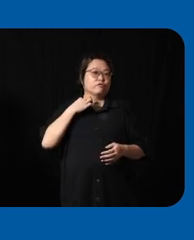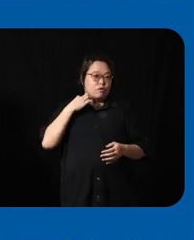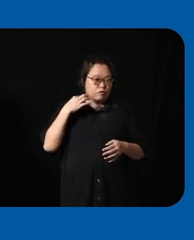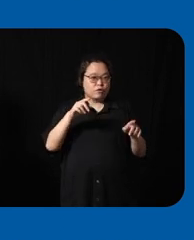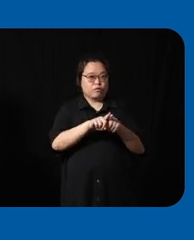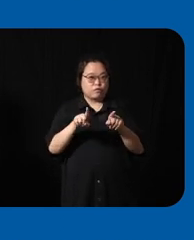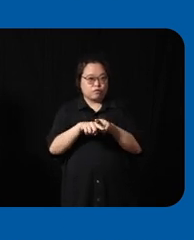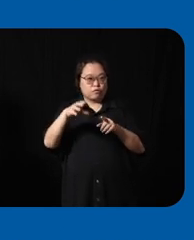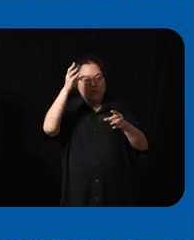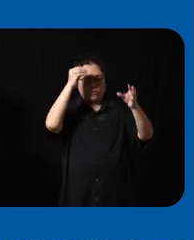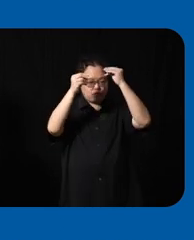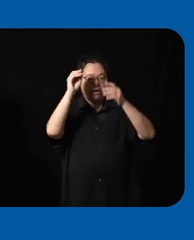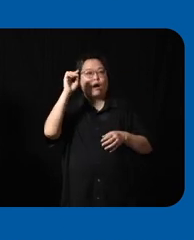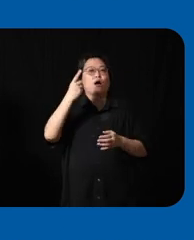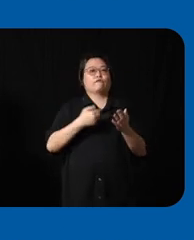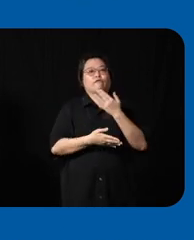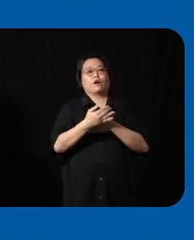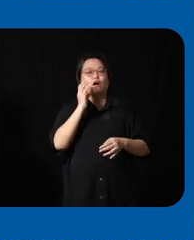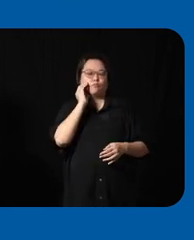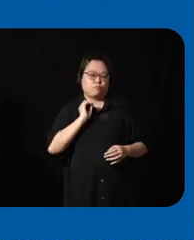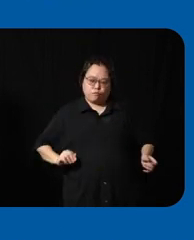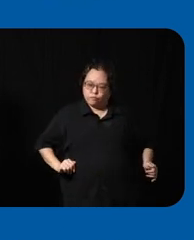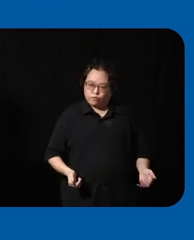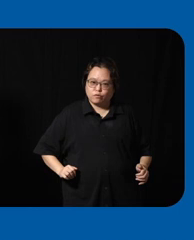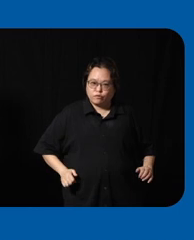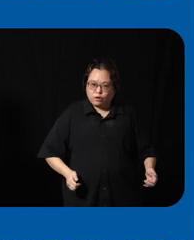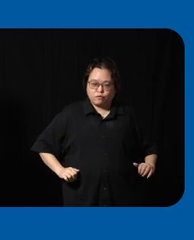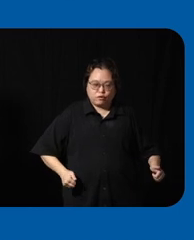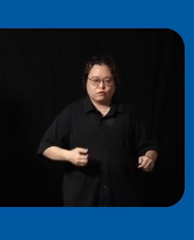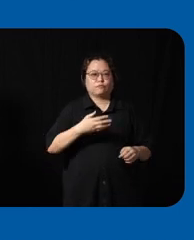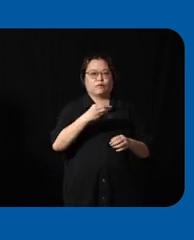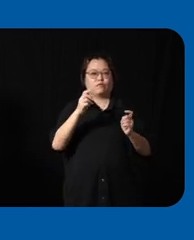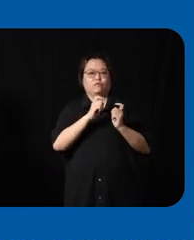um with firsthand experience of how it is and together with disabled people's Association we